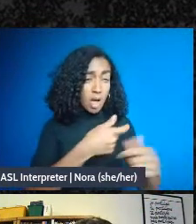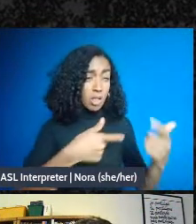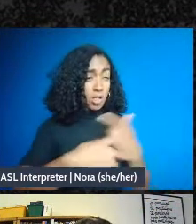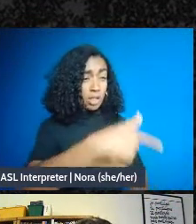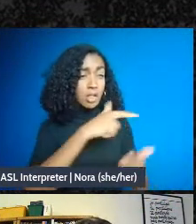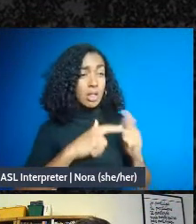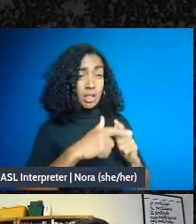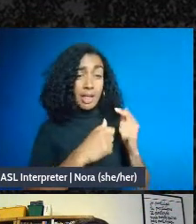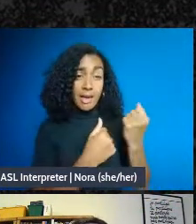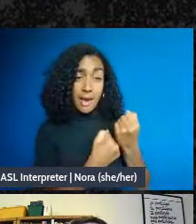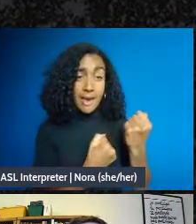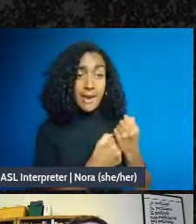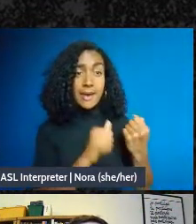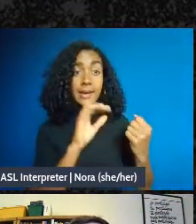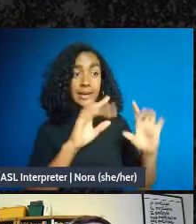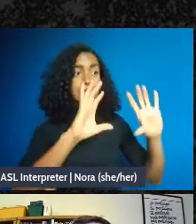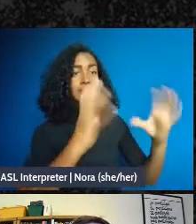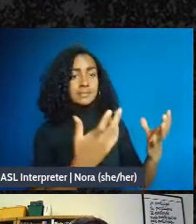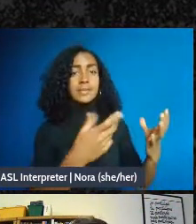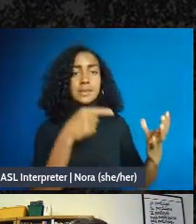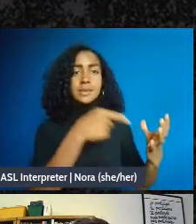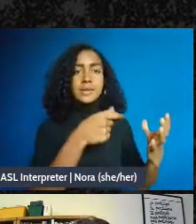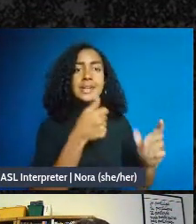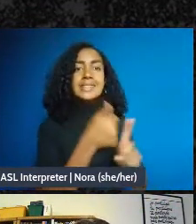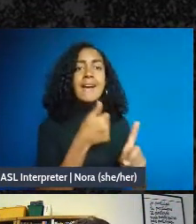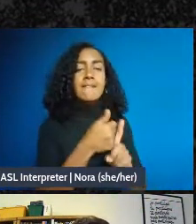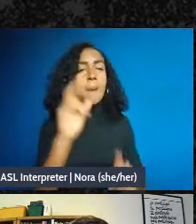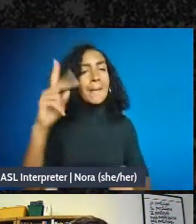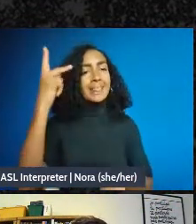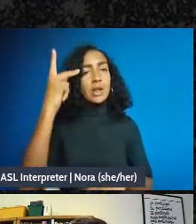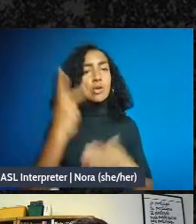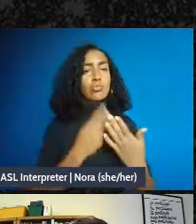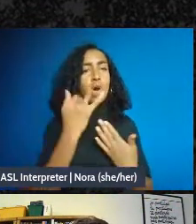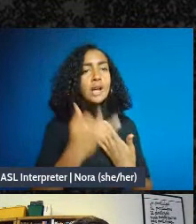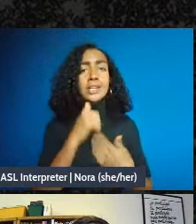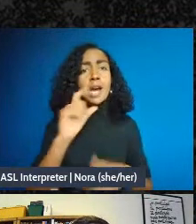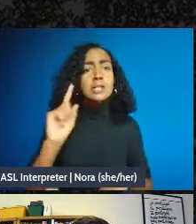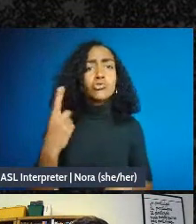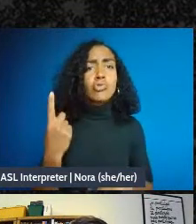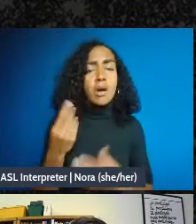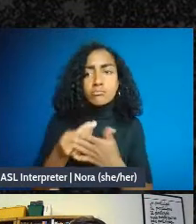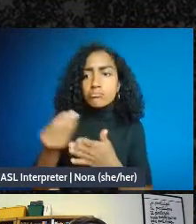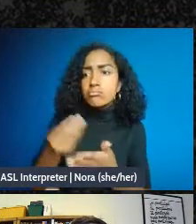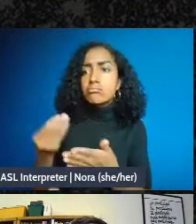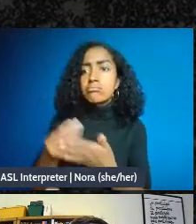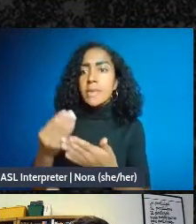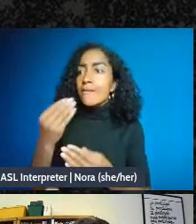groceries, we're right now trying to build the infrastructure for a new world a world based on